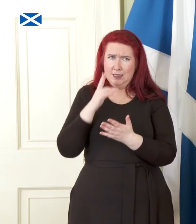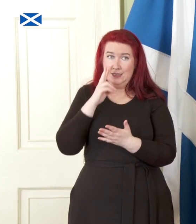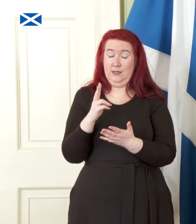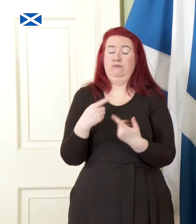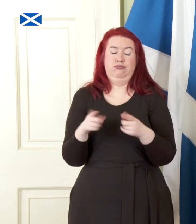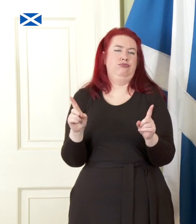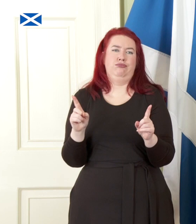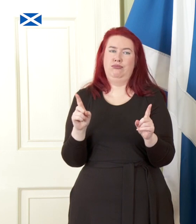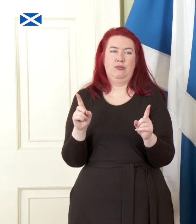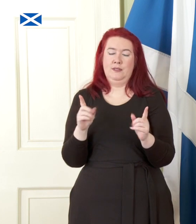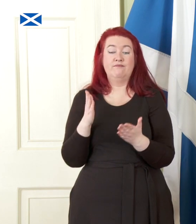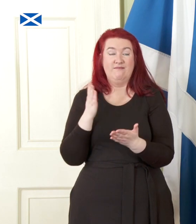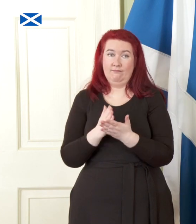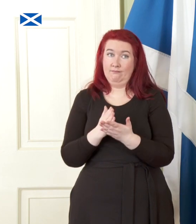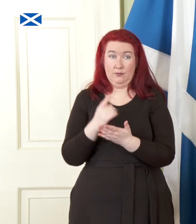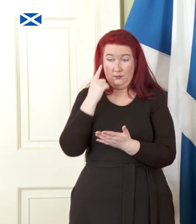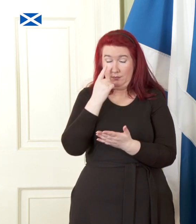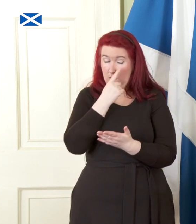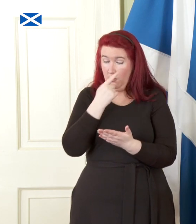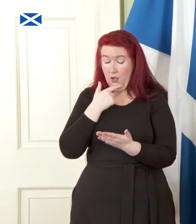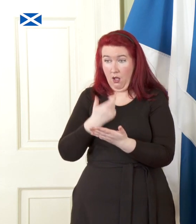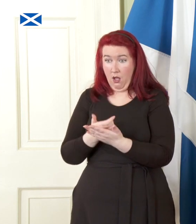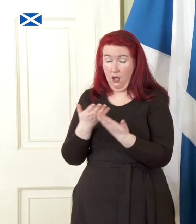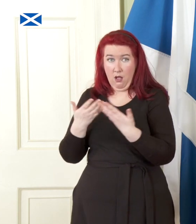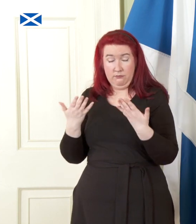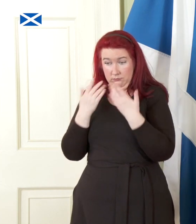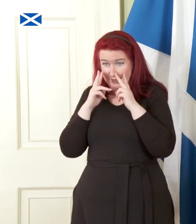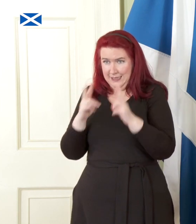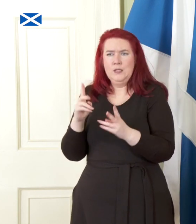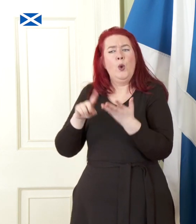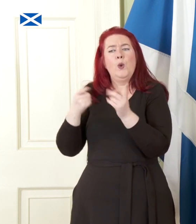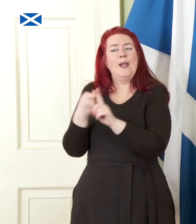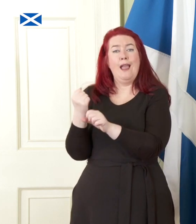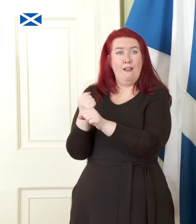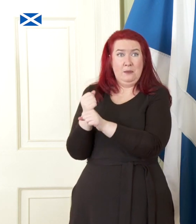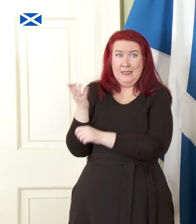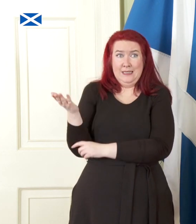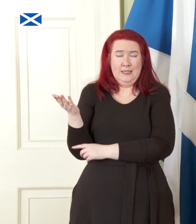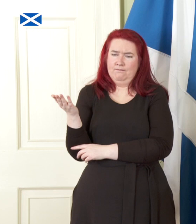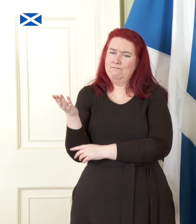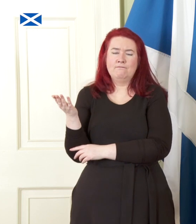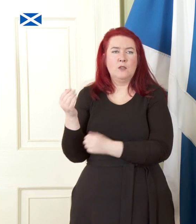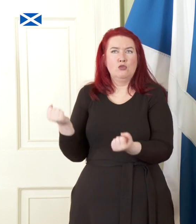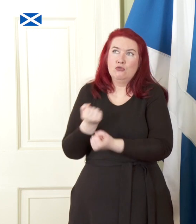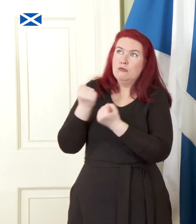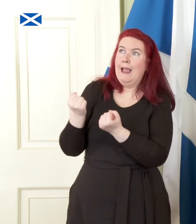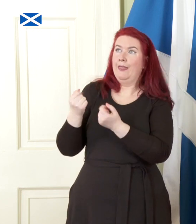different. It is glaringly obvious now that the UK does not offer economic strength and stability or